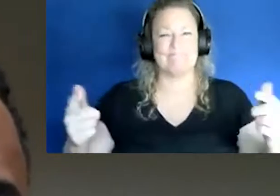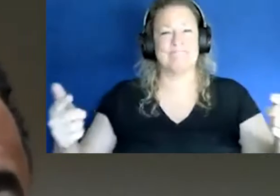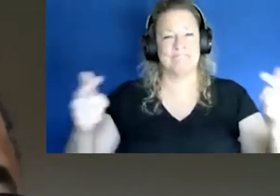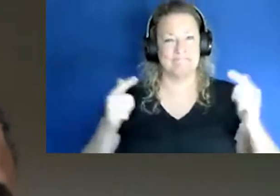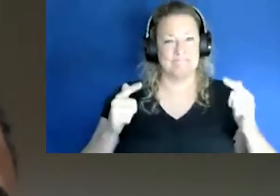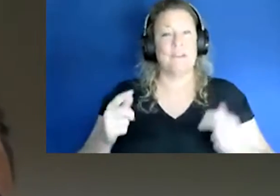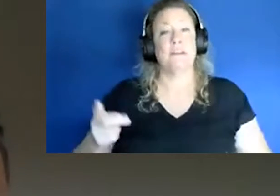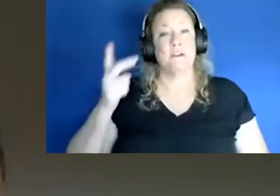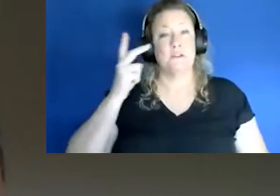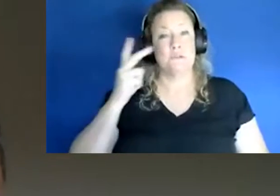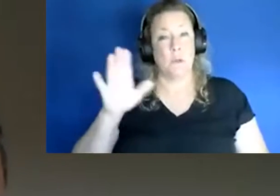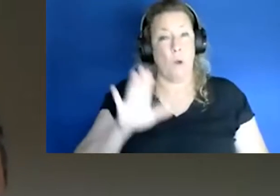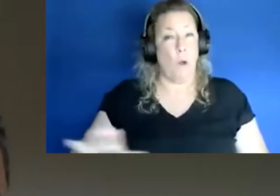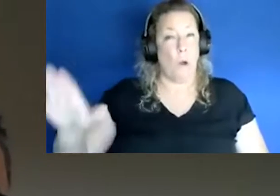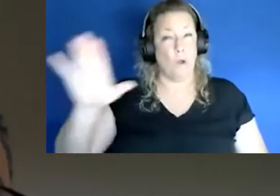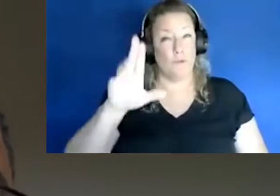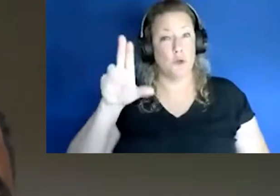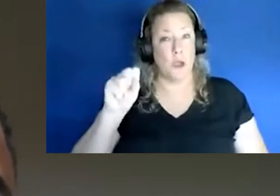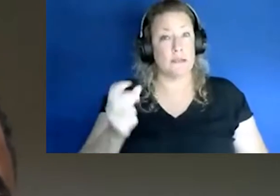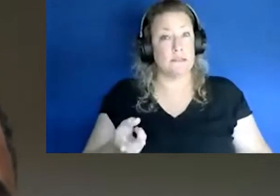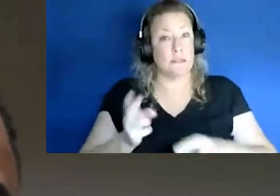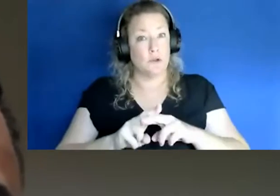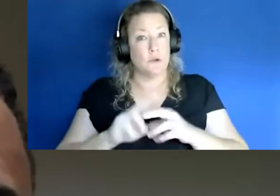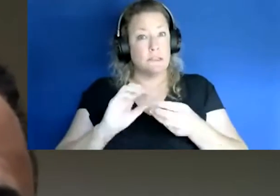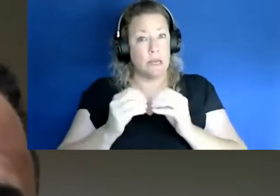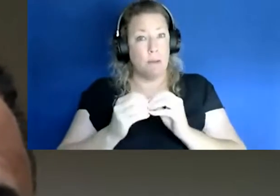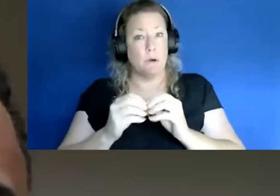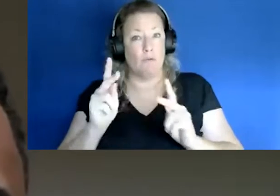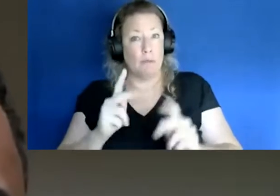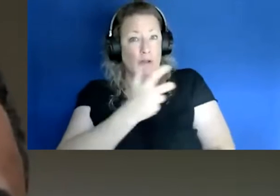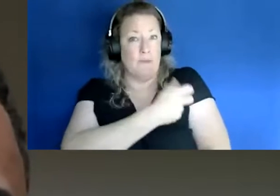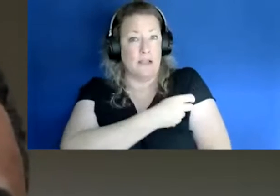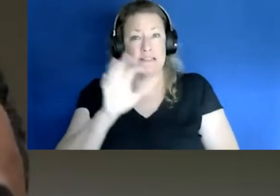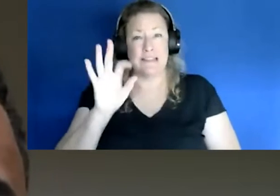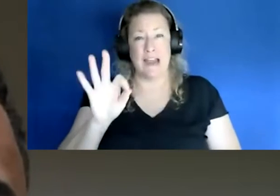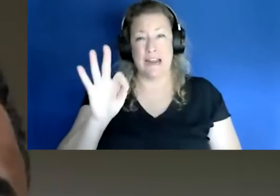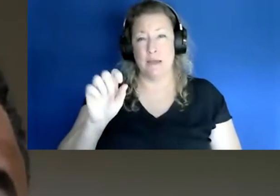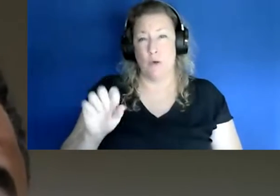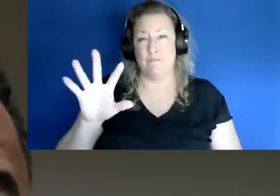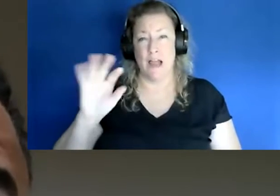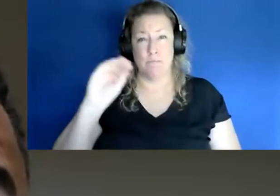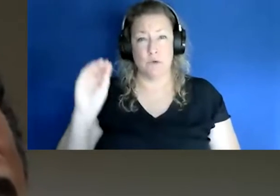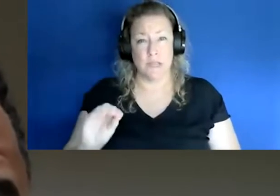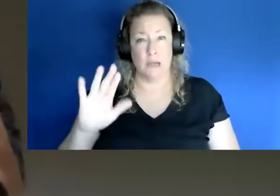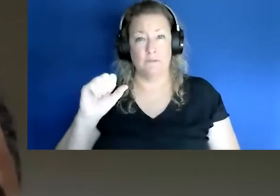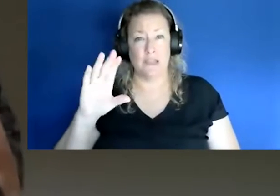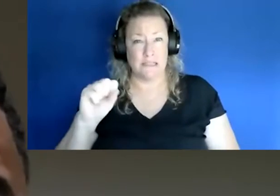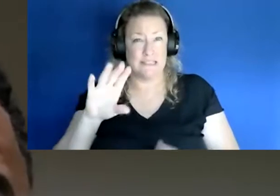in the unvaccinated you know roughly 99.5 percent of cases of deaths and hospitalizations are all